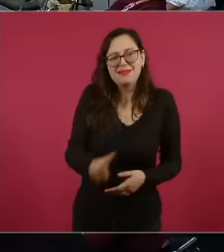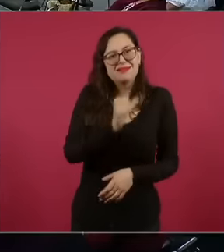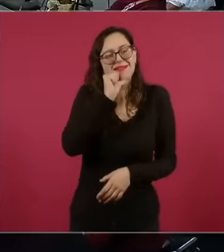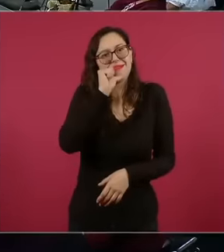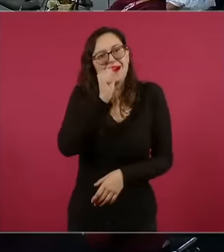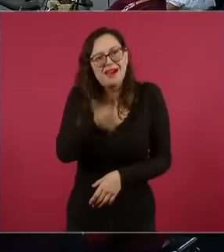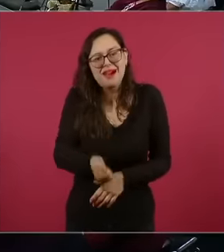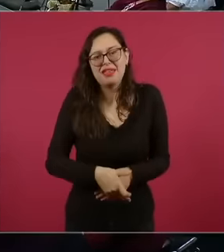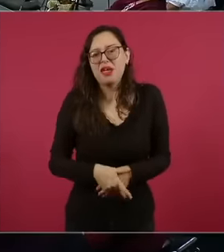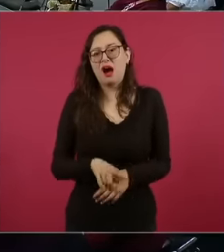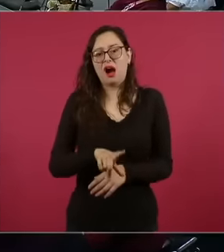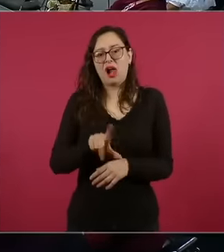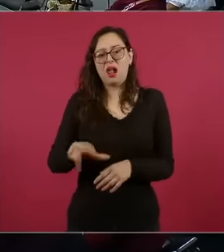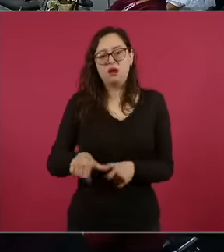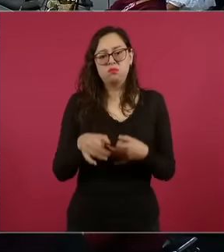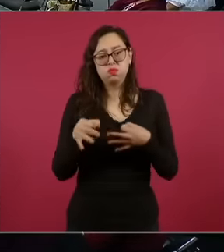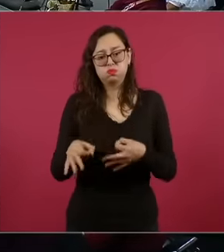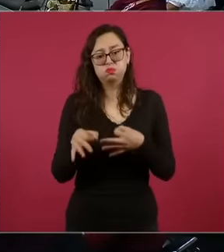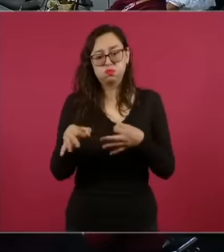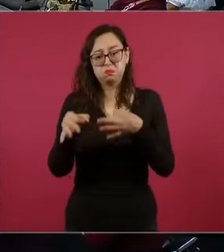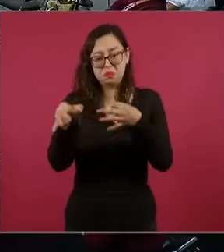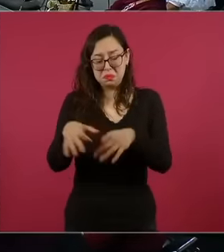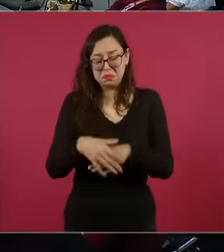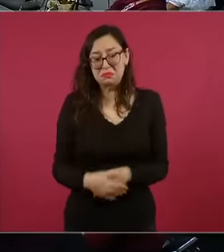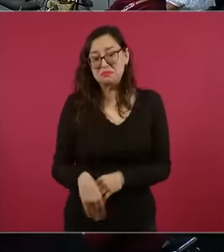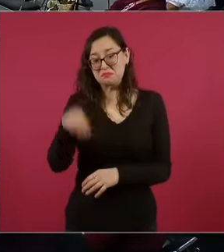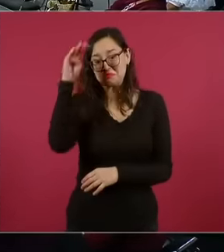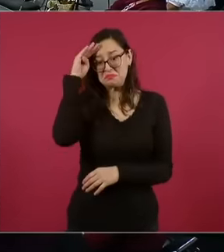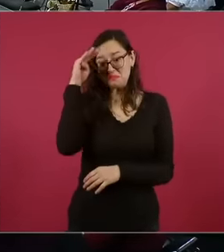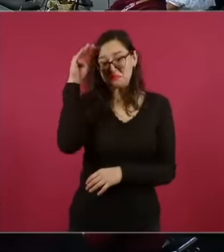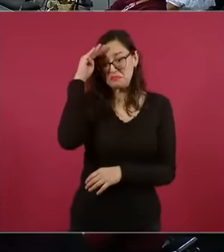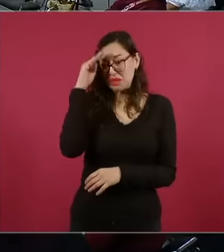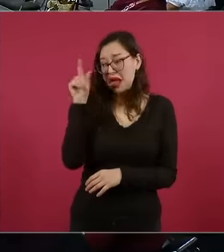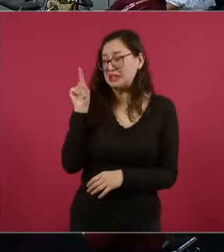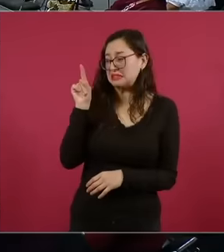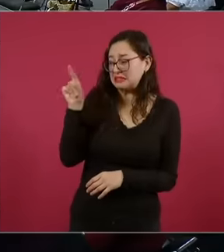the Supreme Court can issue payment of taxes for Ricardo Benjamín Salinas, document